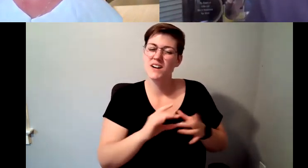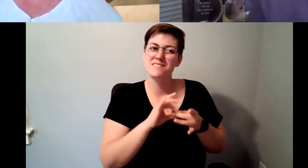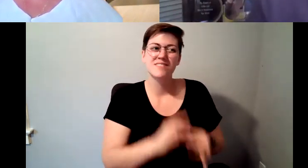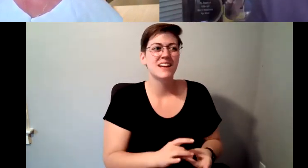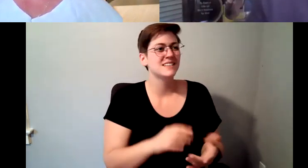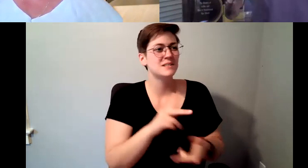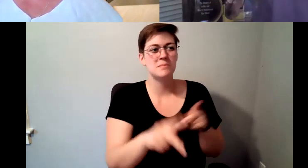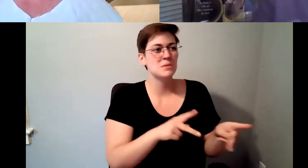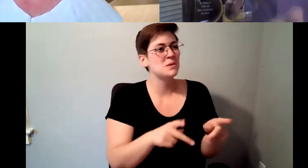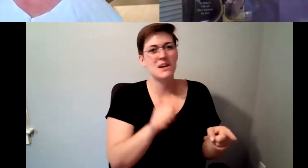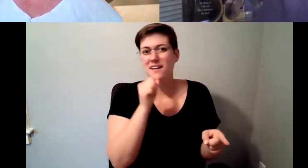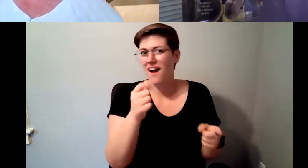in coffee, who represent.